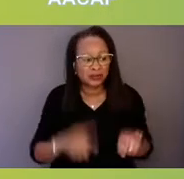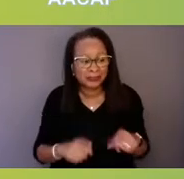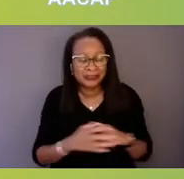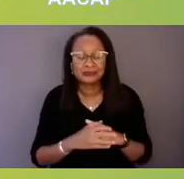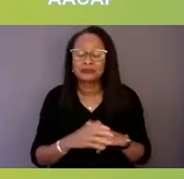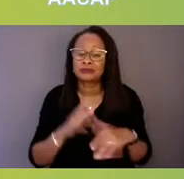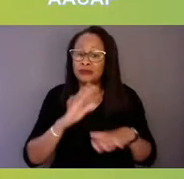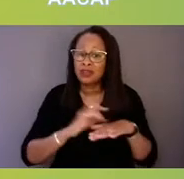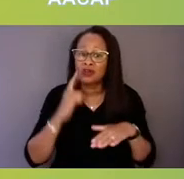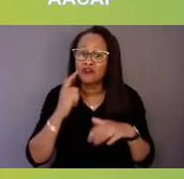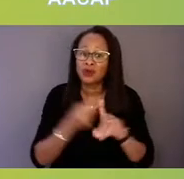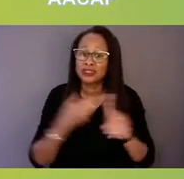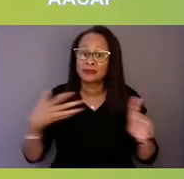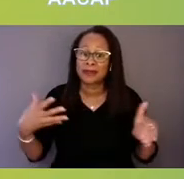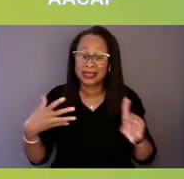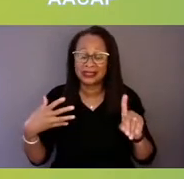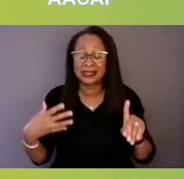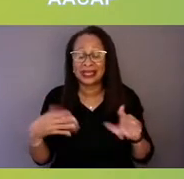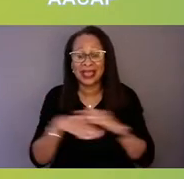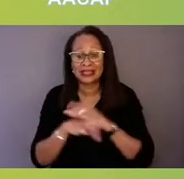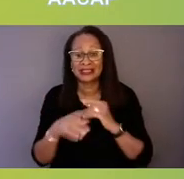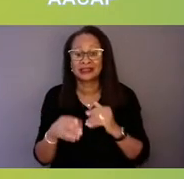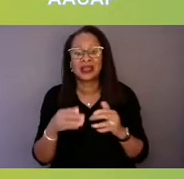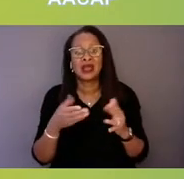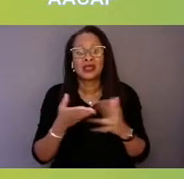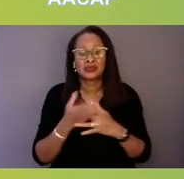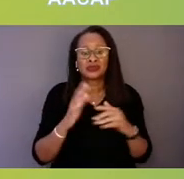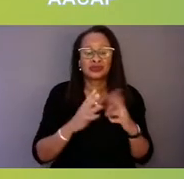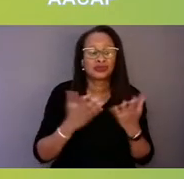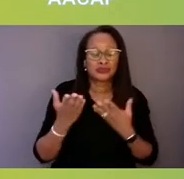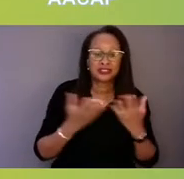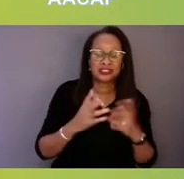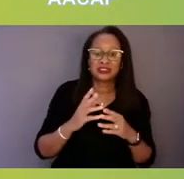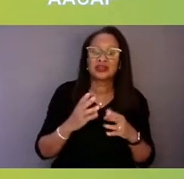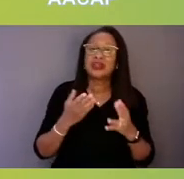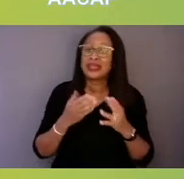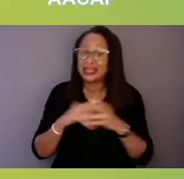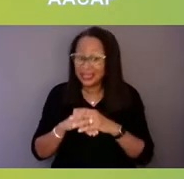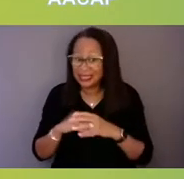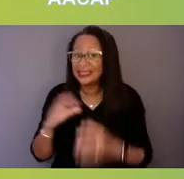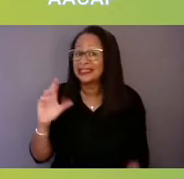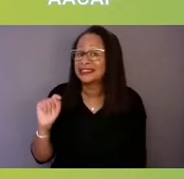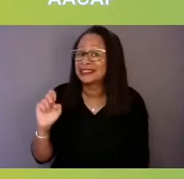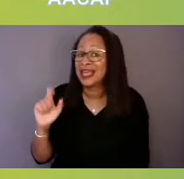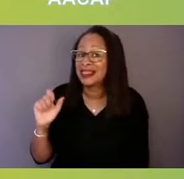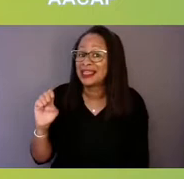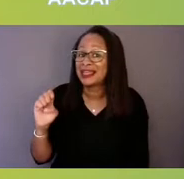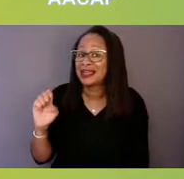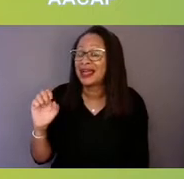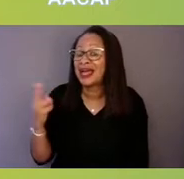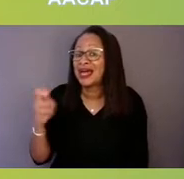to services via telehealth. But if there's one kind of shining light that came out of a pandemic,